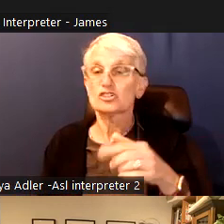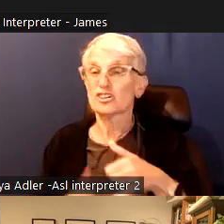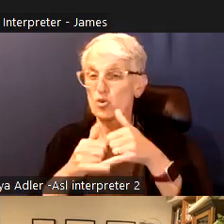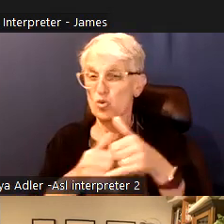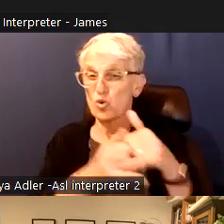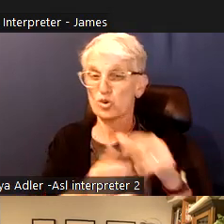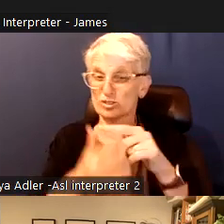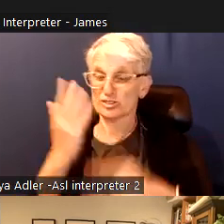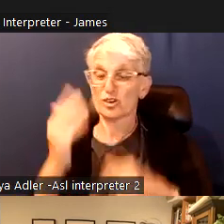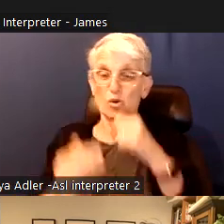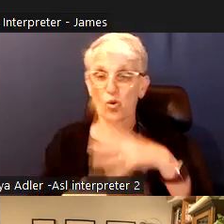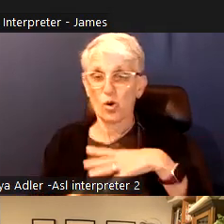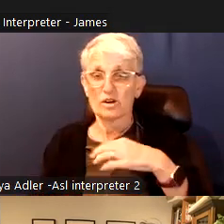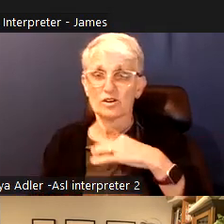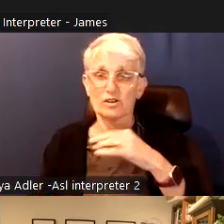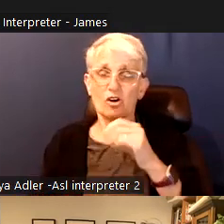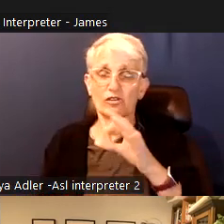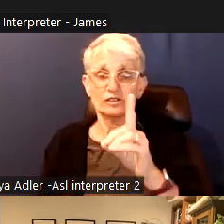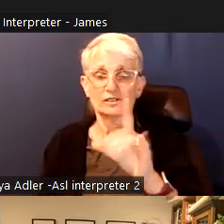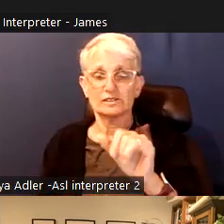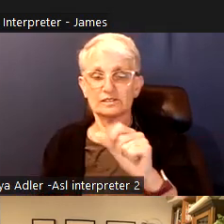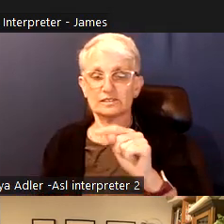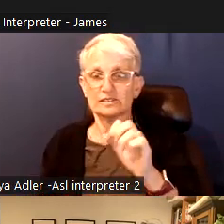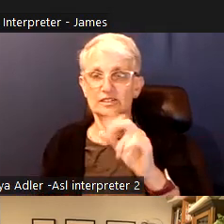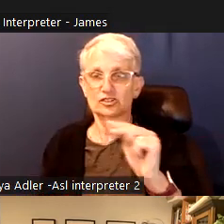Are they talking about residence, about us, they talking about businesses, homeowners